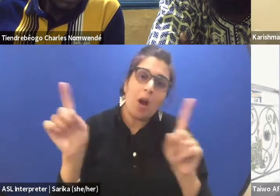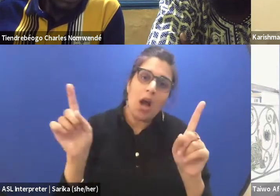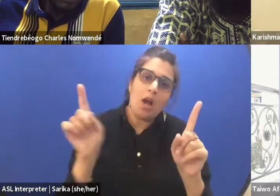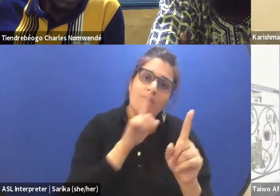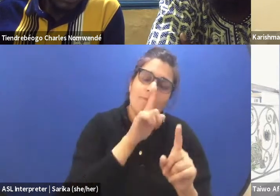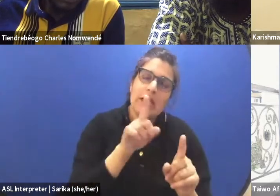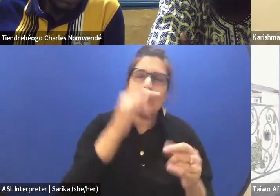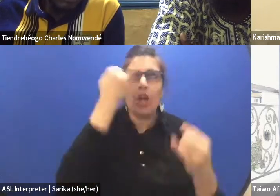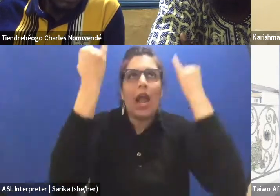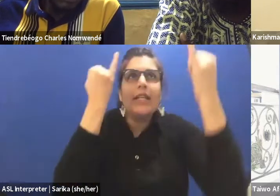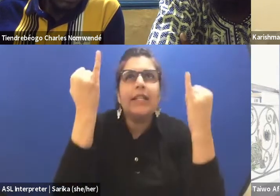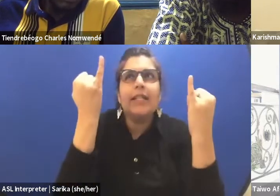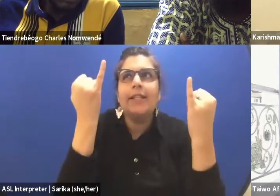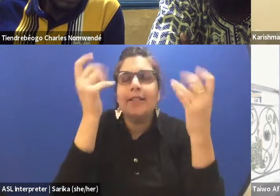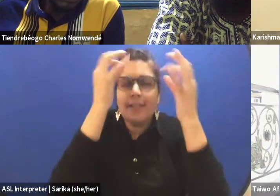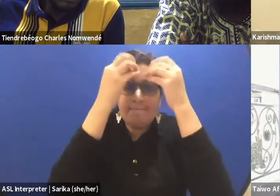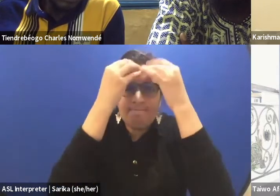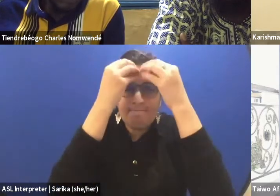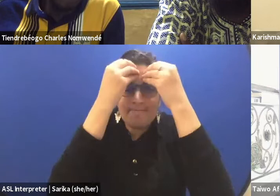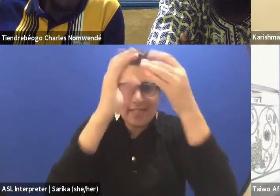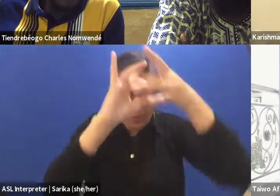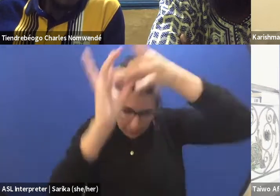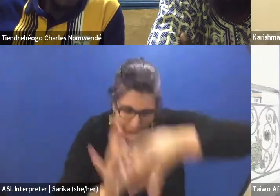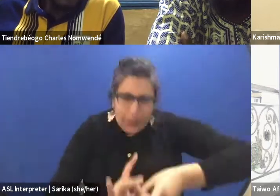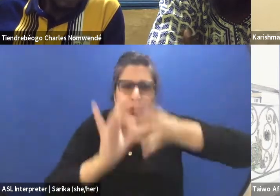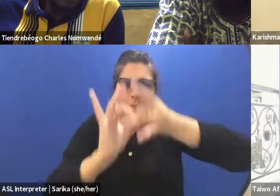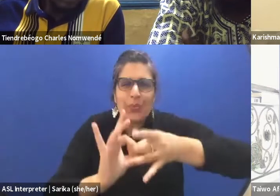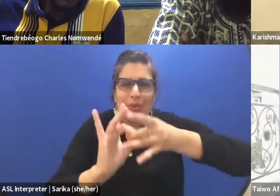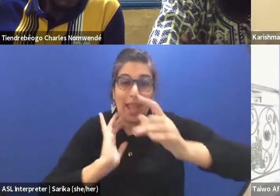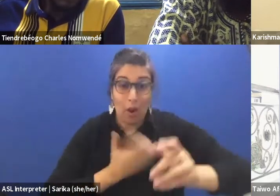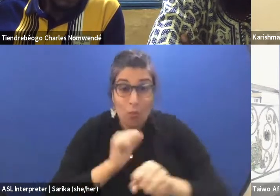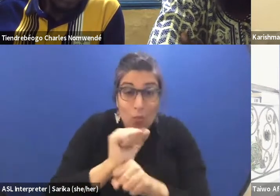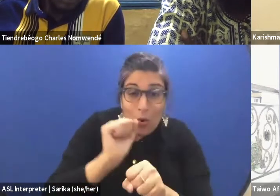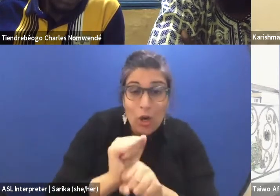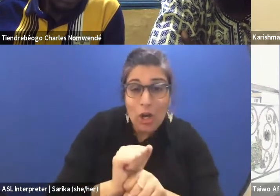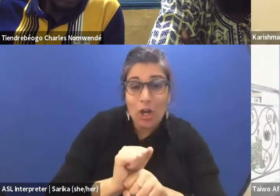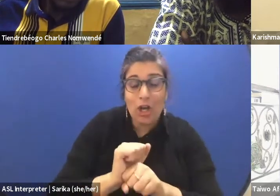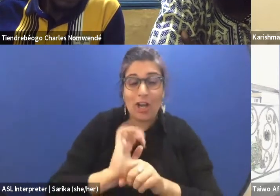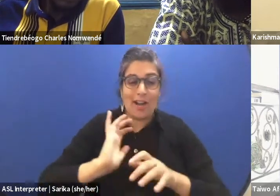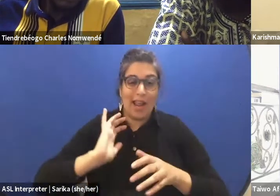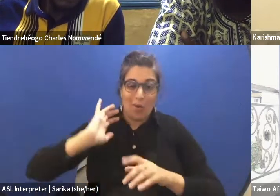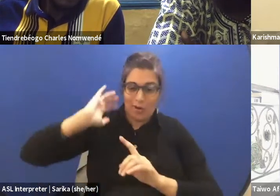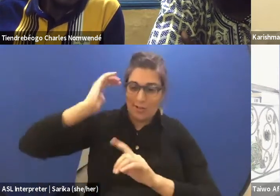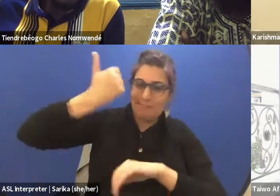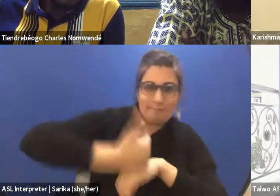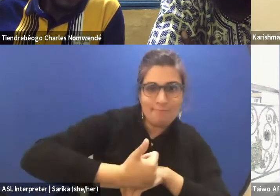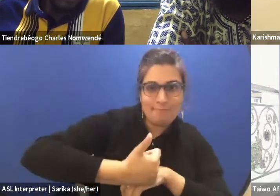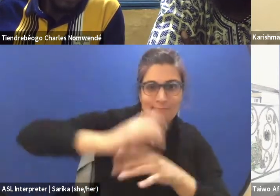and ideology that really keep us grounded in our existence, in various cultures on the continent.